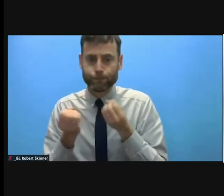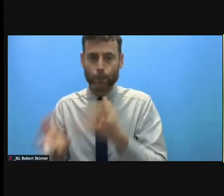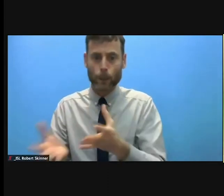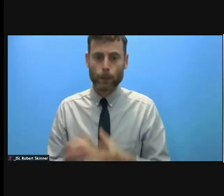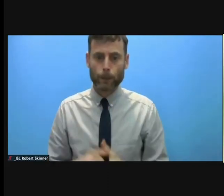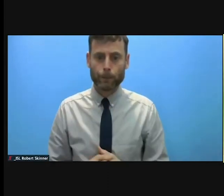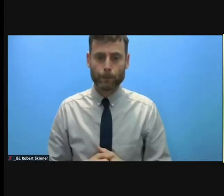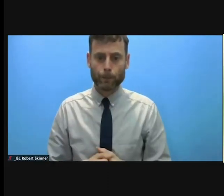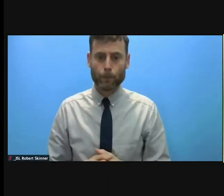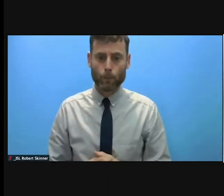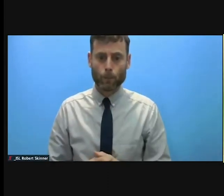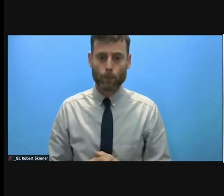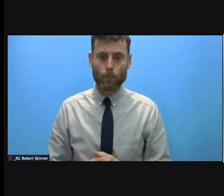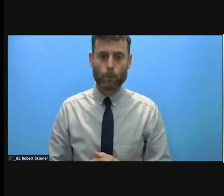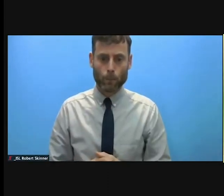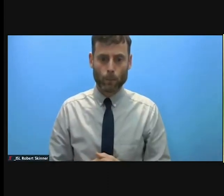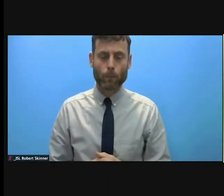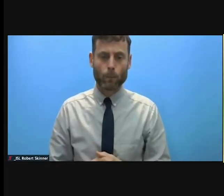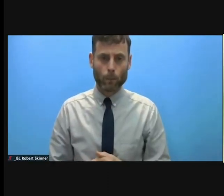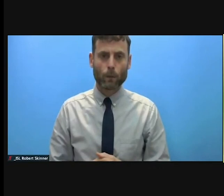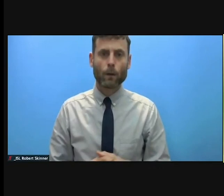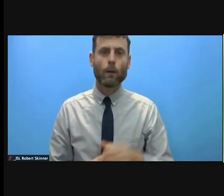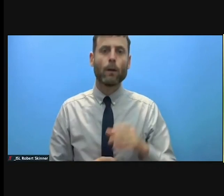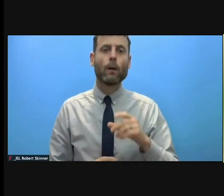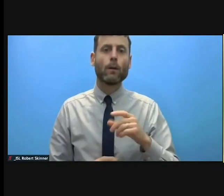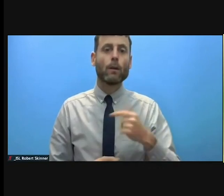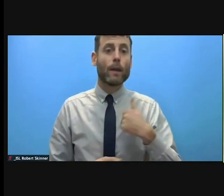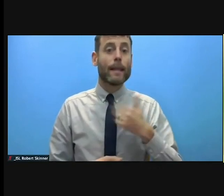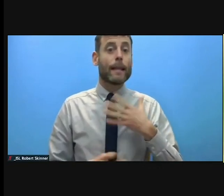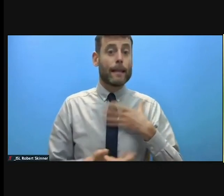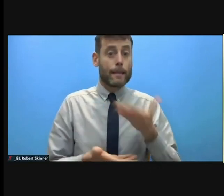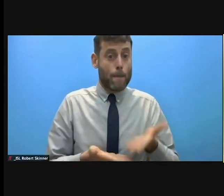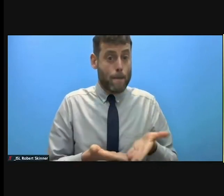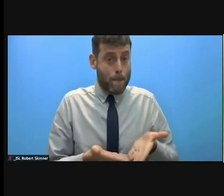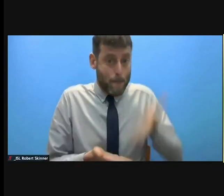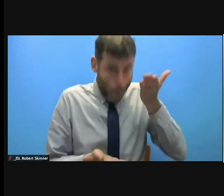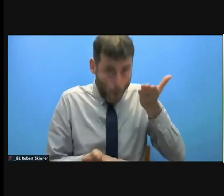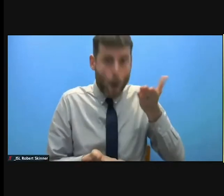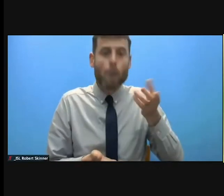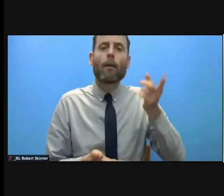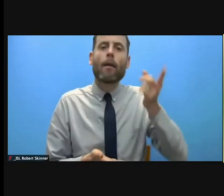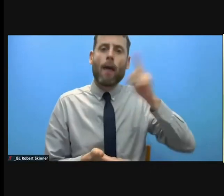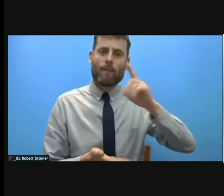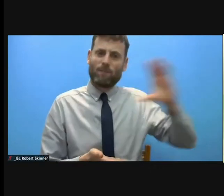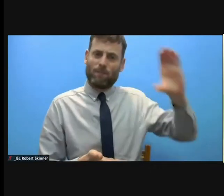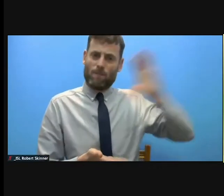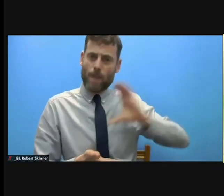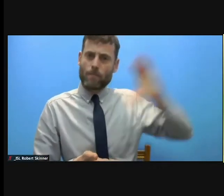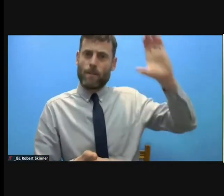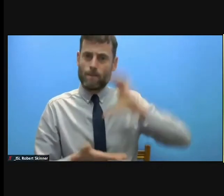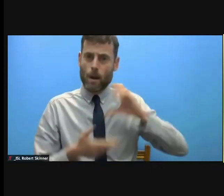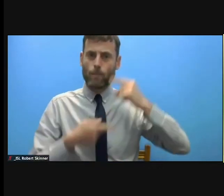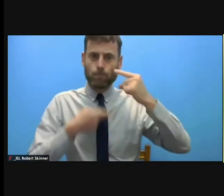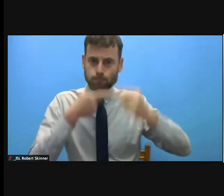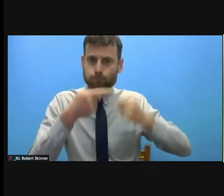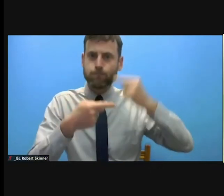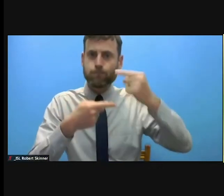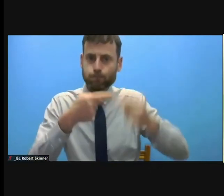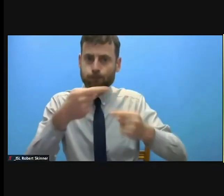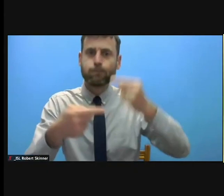but we need sustainable funding for also the protection. We need smart financing.